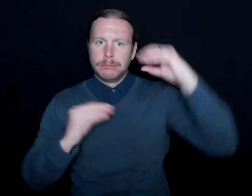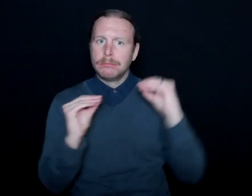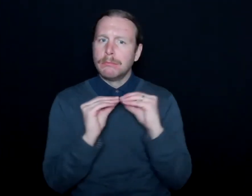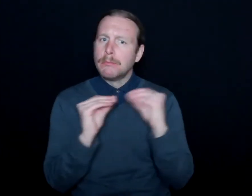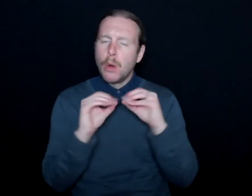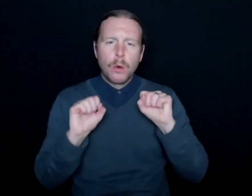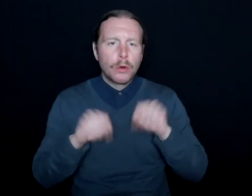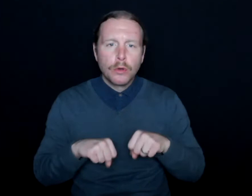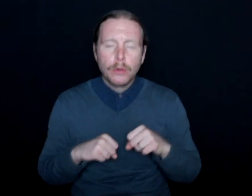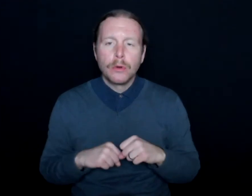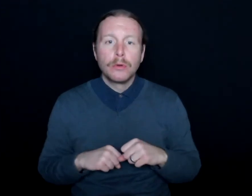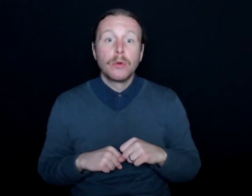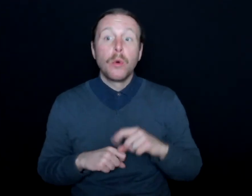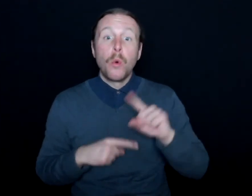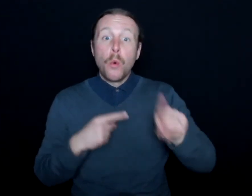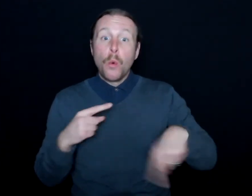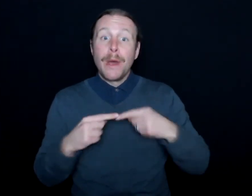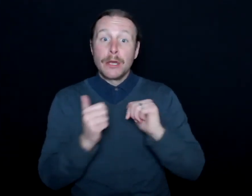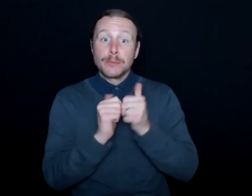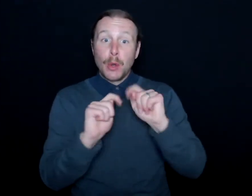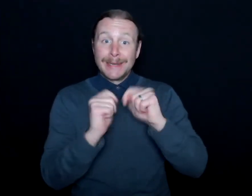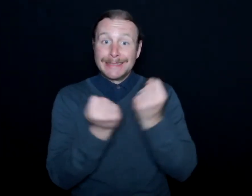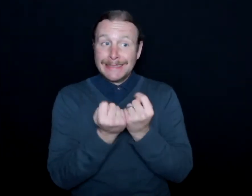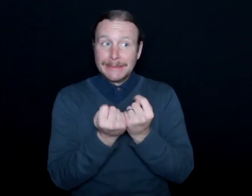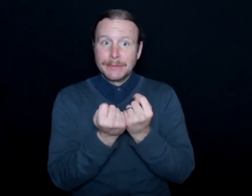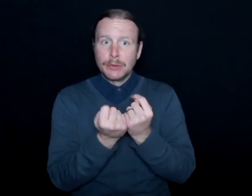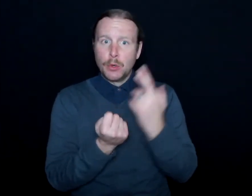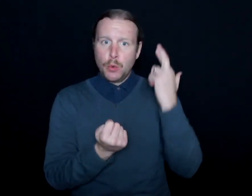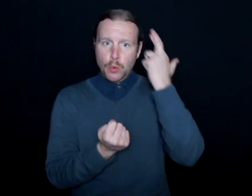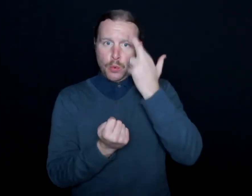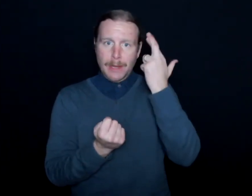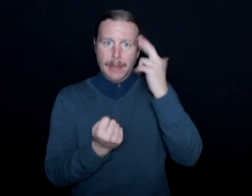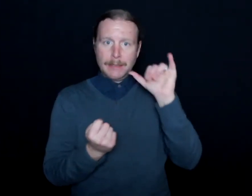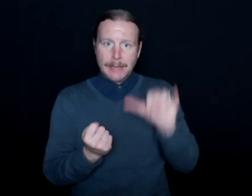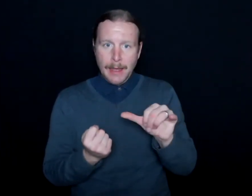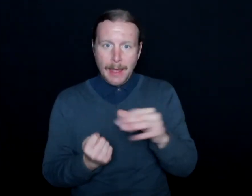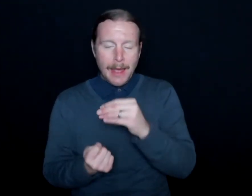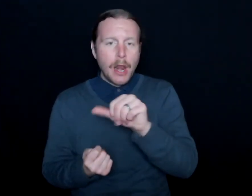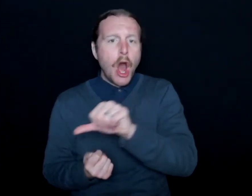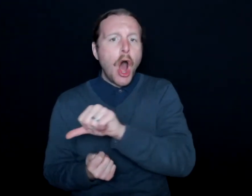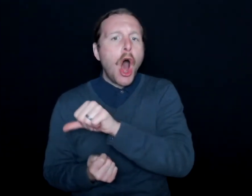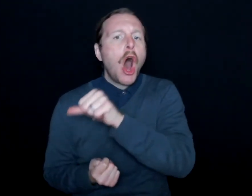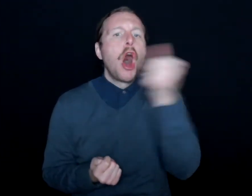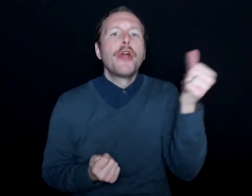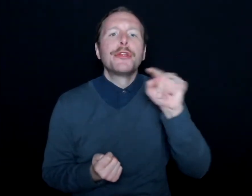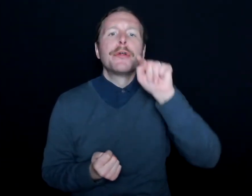And I think, once sports teams and other aspects in society--